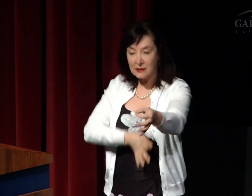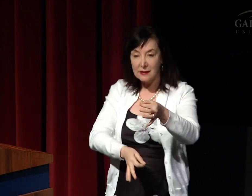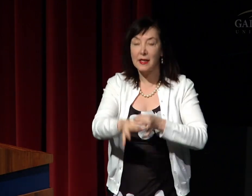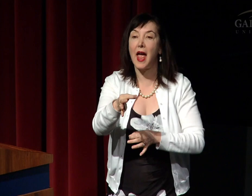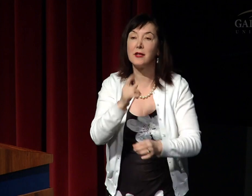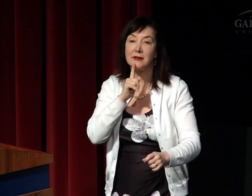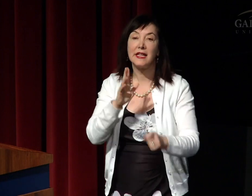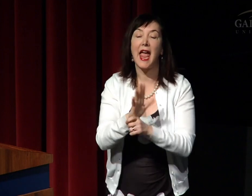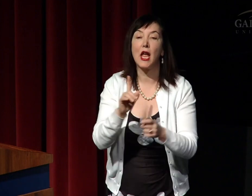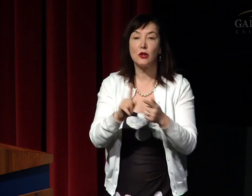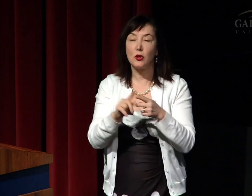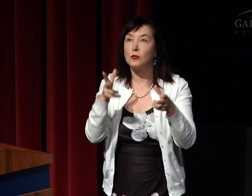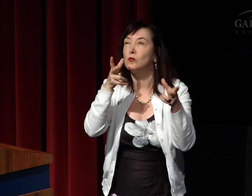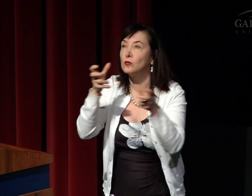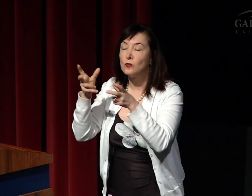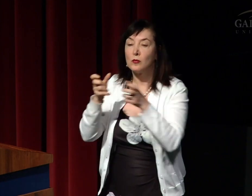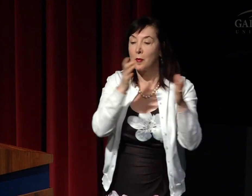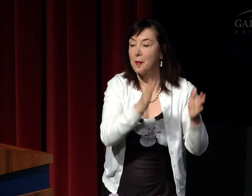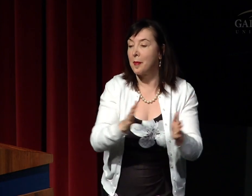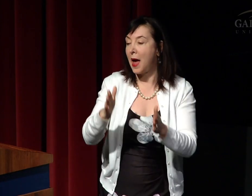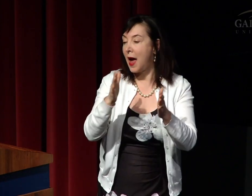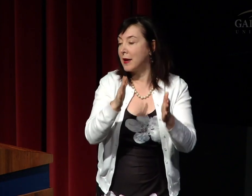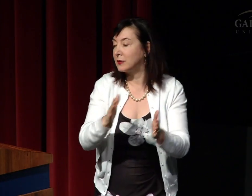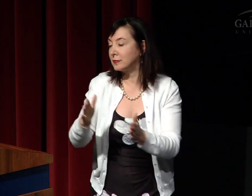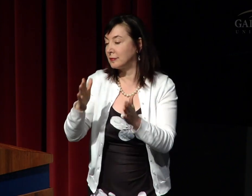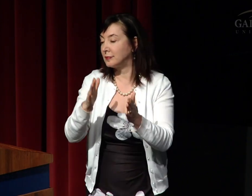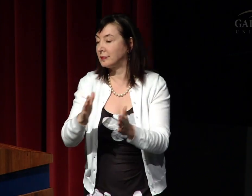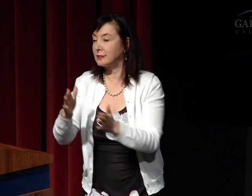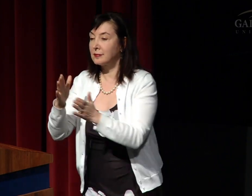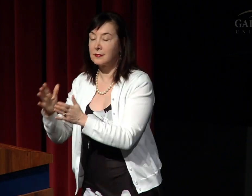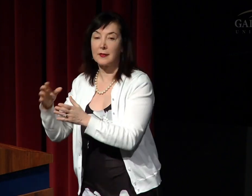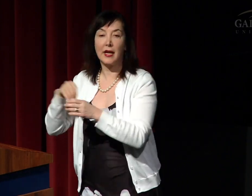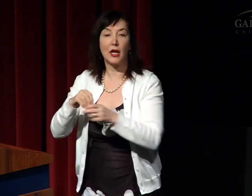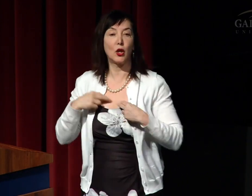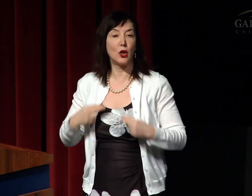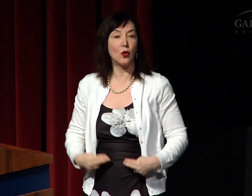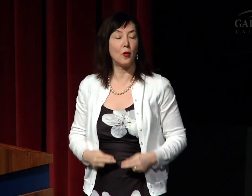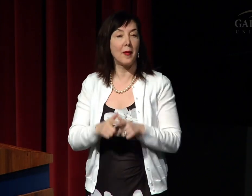Instead it is dedicated to understanding the patterns of human language.